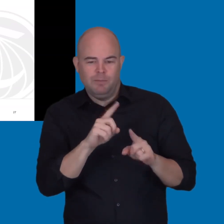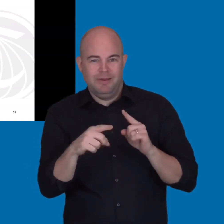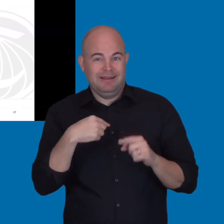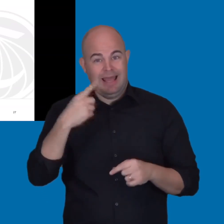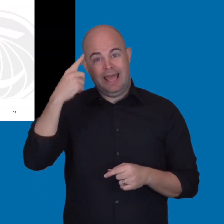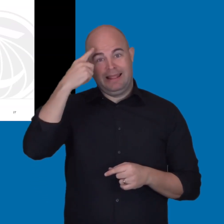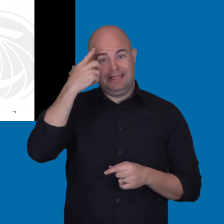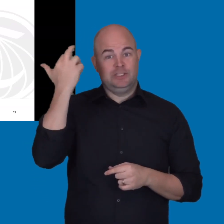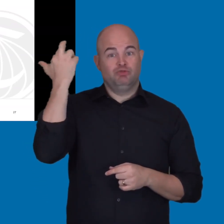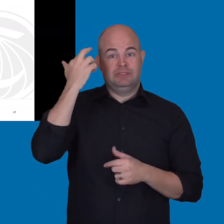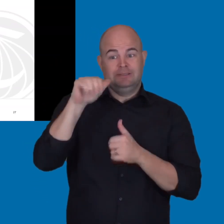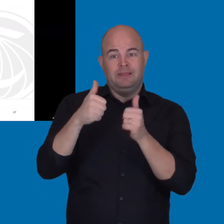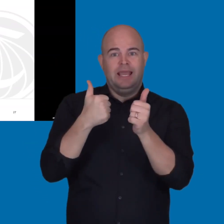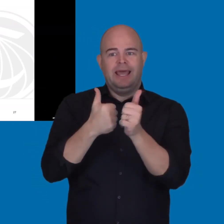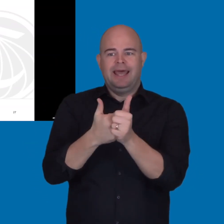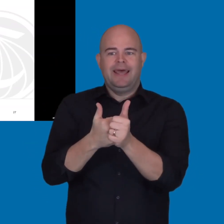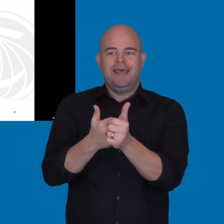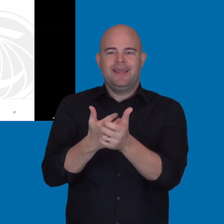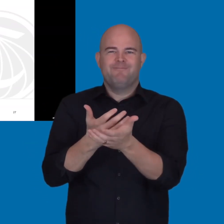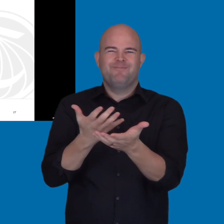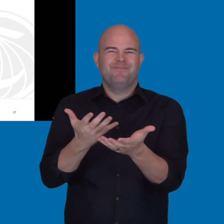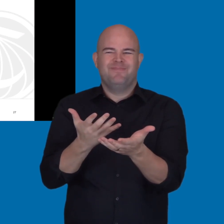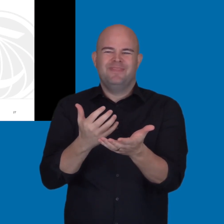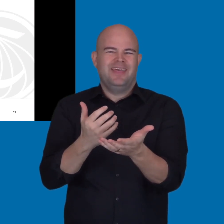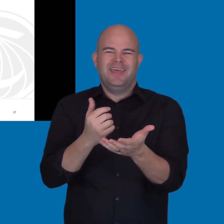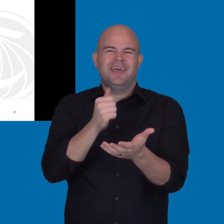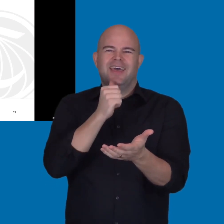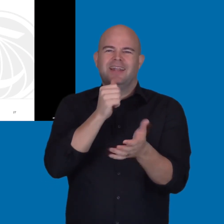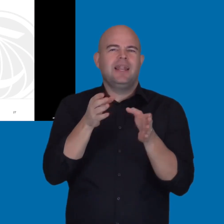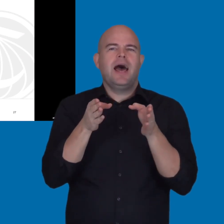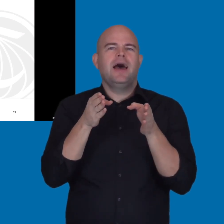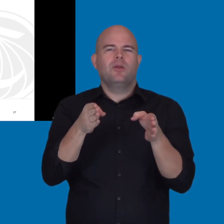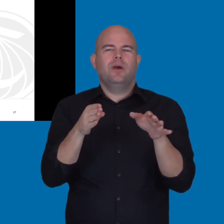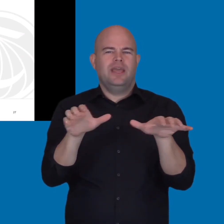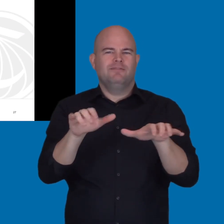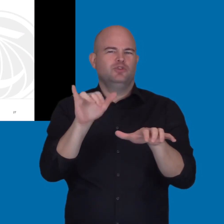And I'm not sure about this, but I believe the logic behind